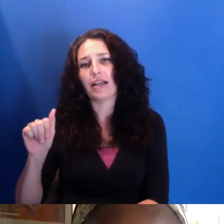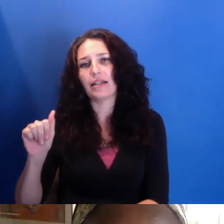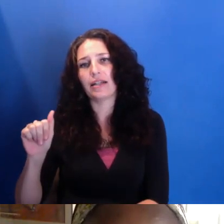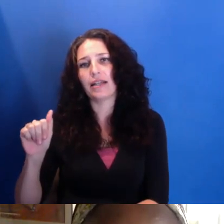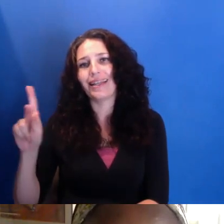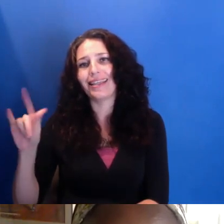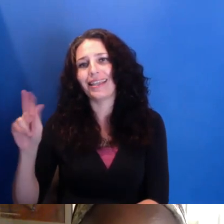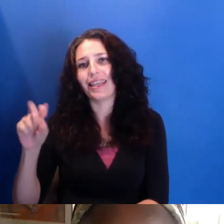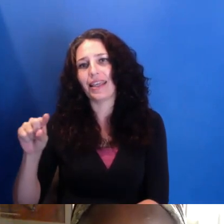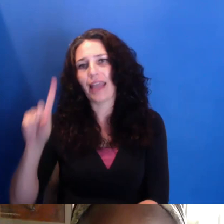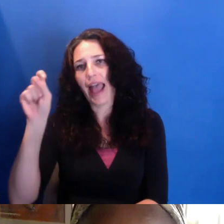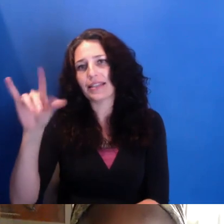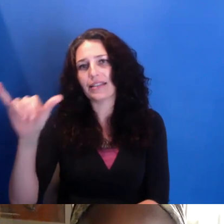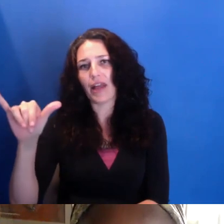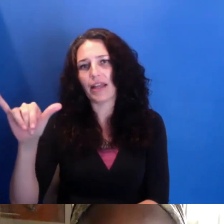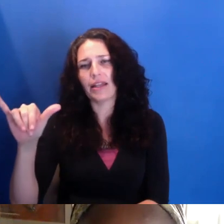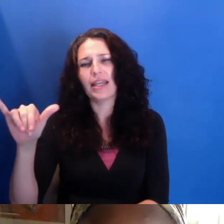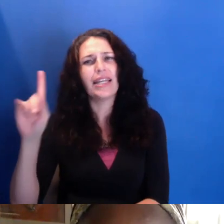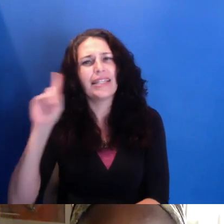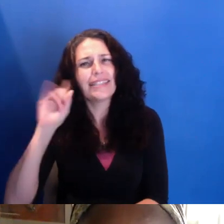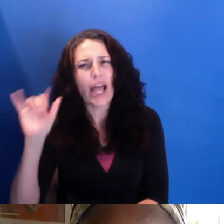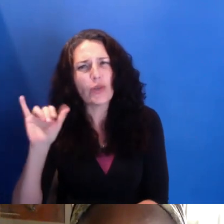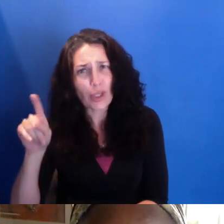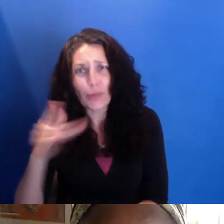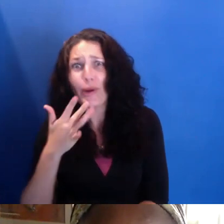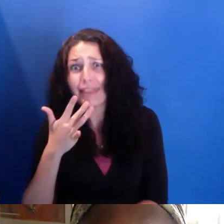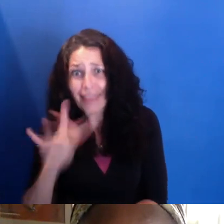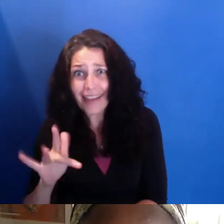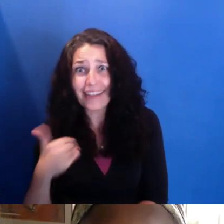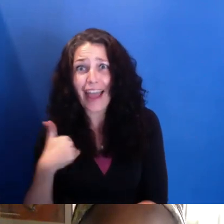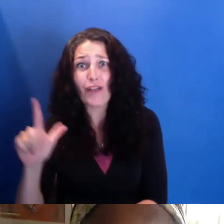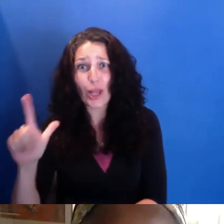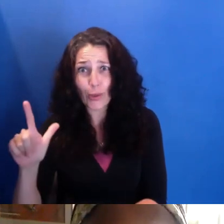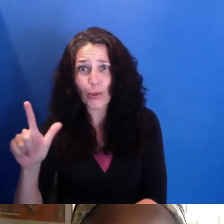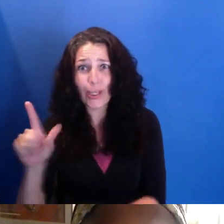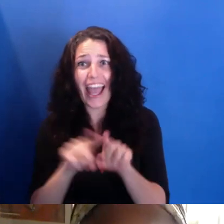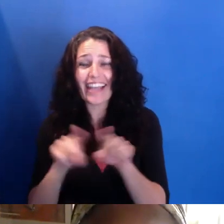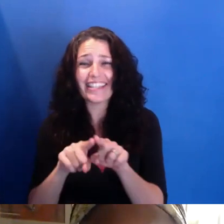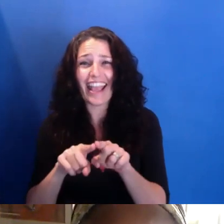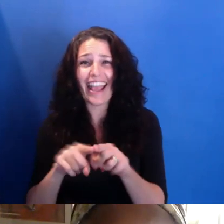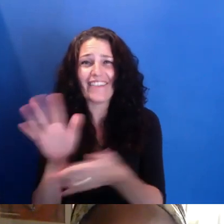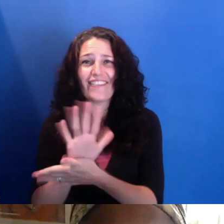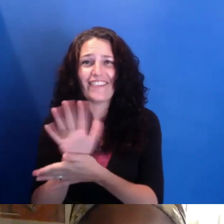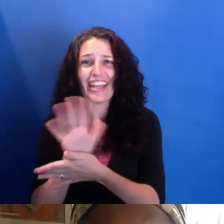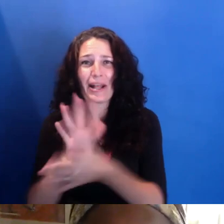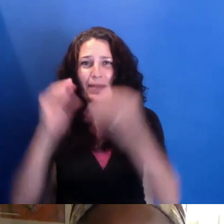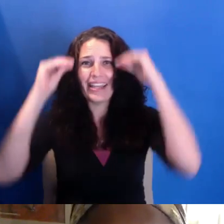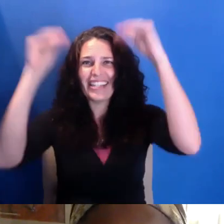Christina says, it sounds like you were very lucky to have Louis as a film teacher. We all are jealous.